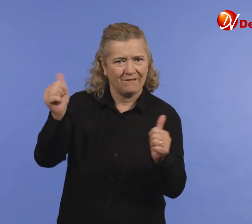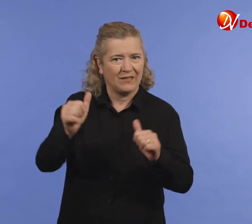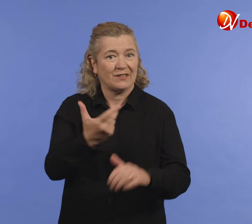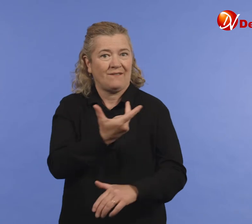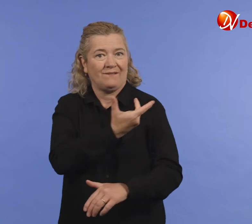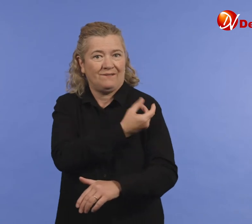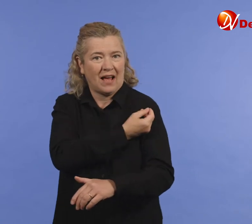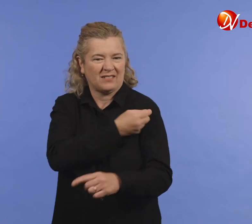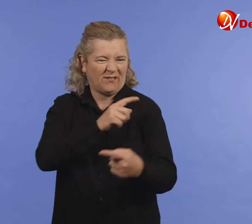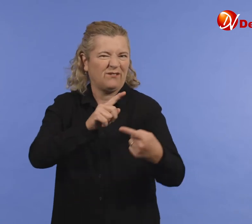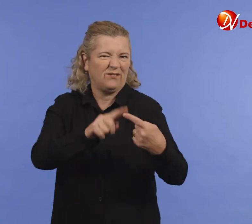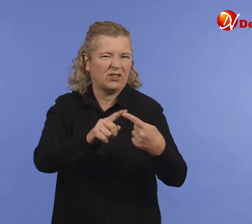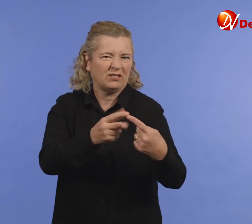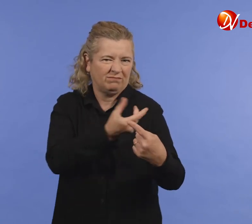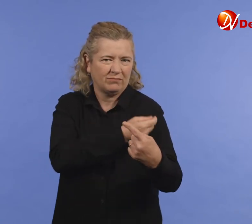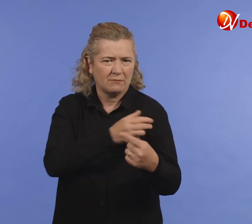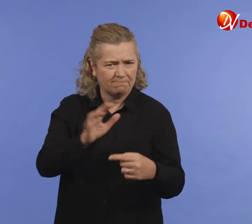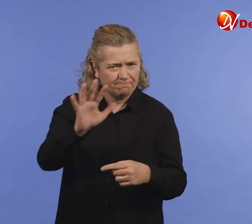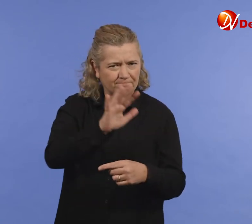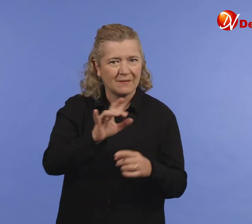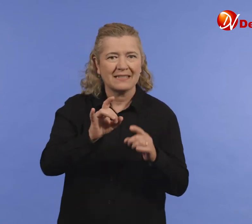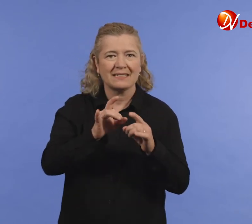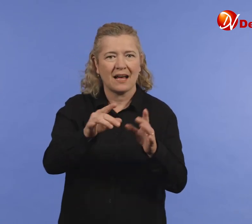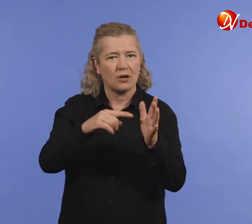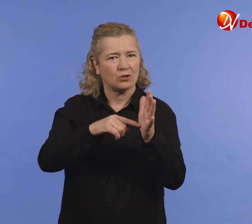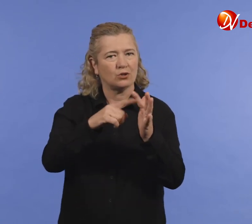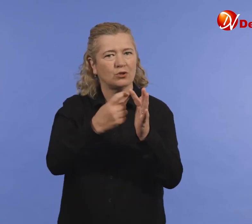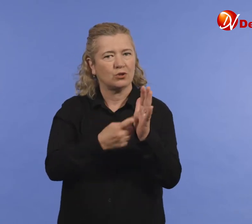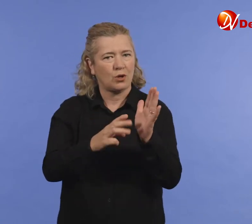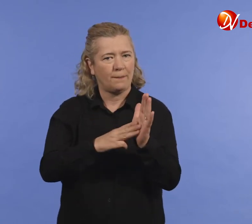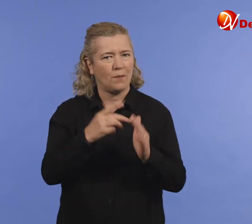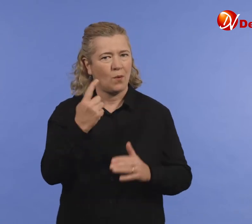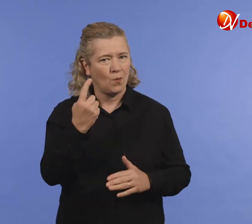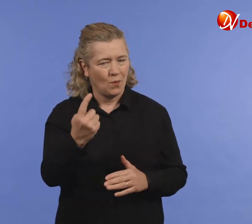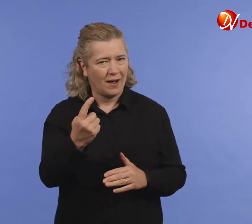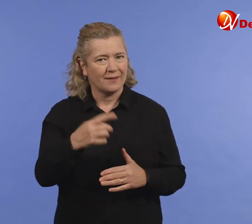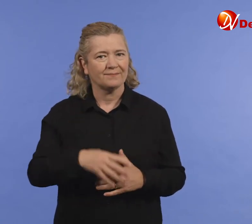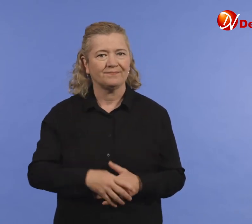vaccinated with one dose of a COVID-19 vaccine by the start of Term 1.